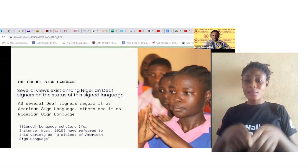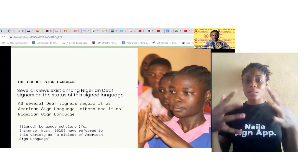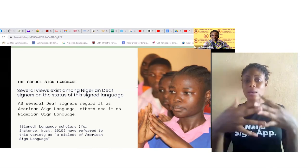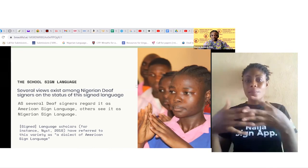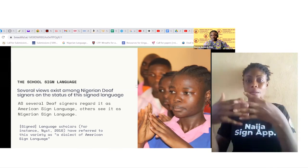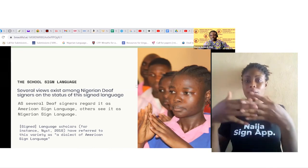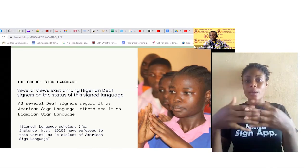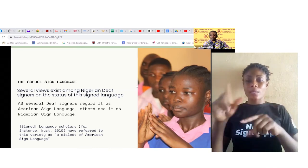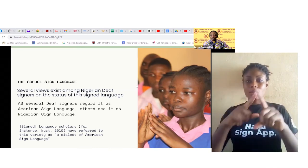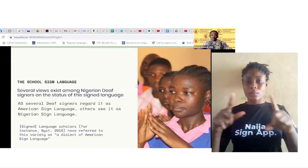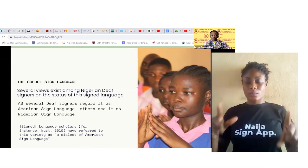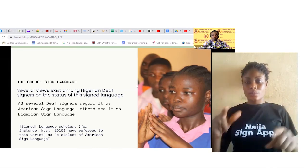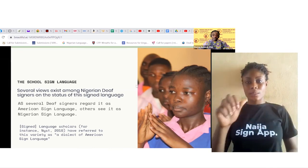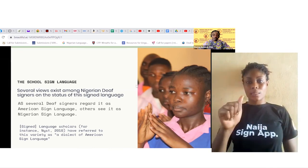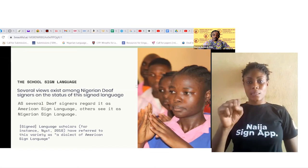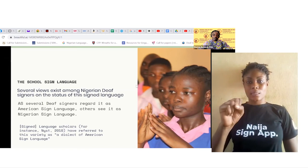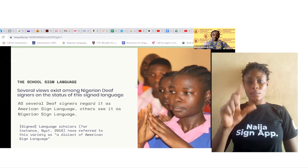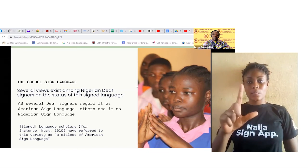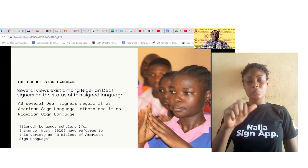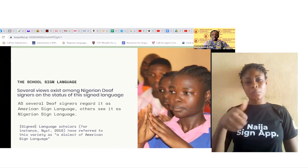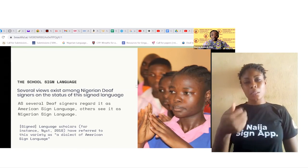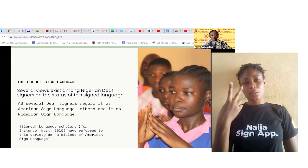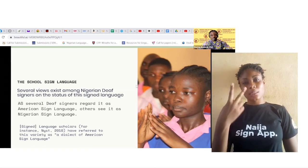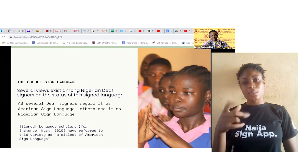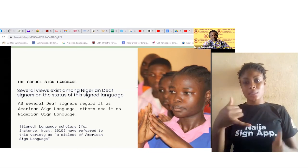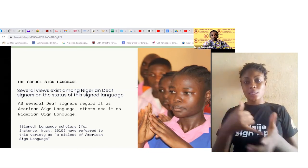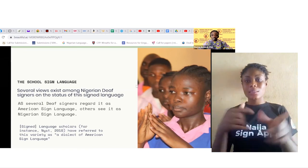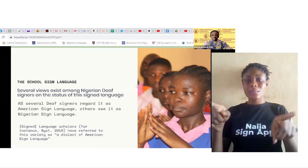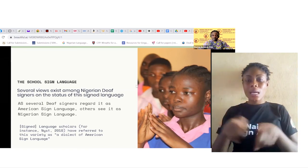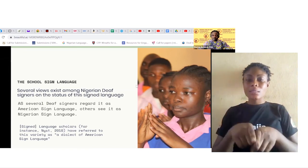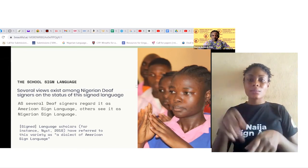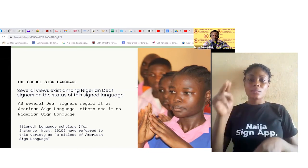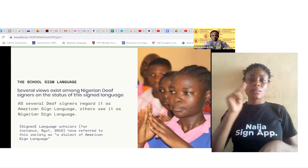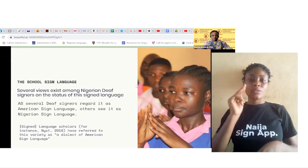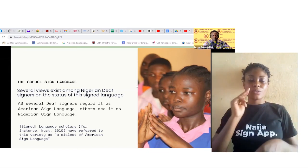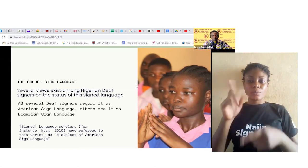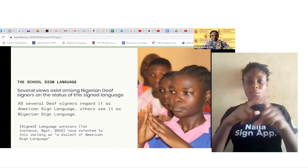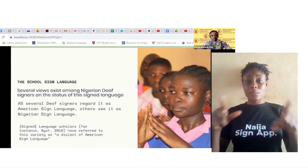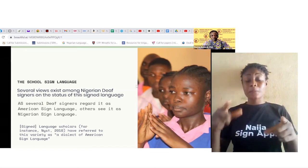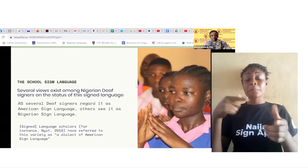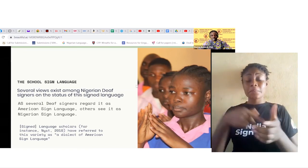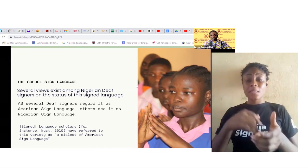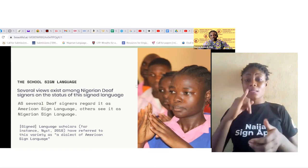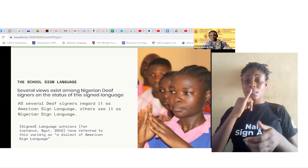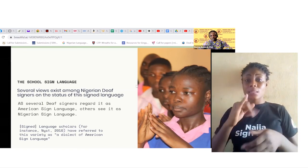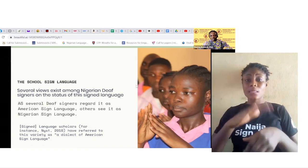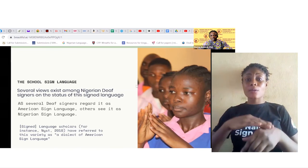and this is an ongoing debate among you know deaf people. Sign language scholars